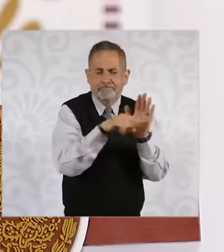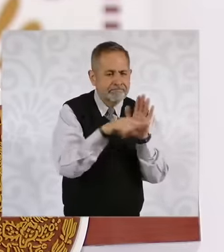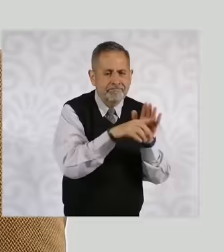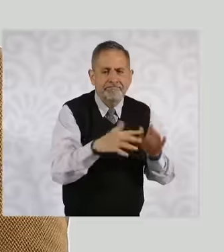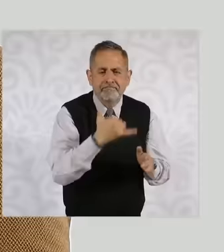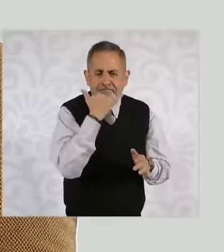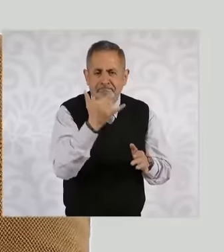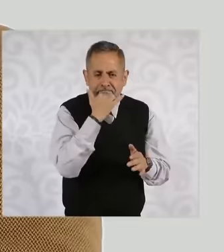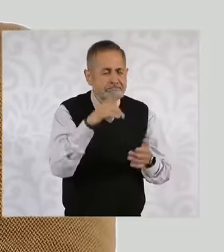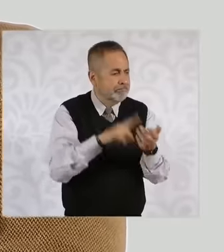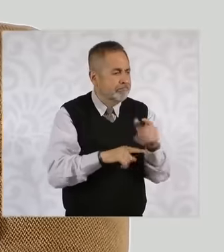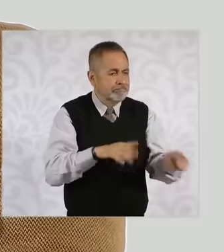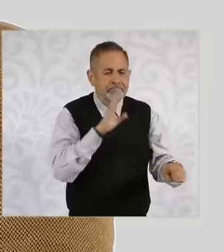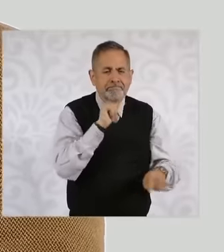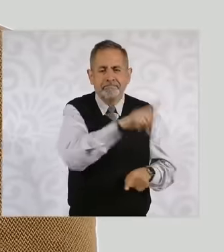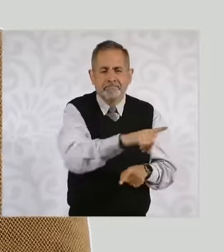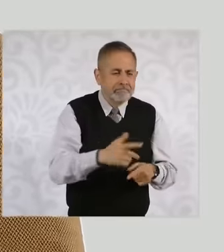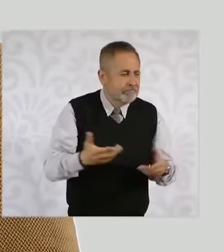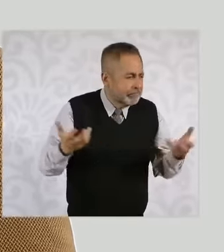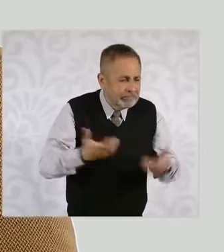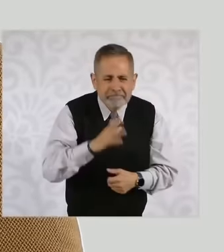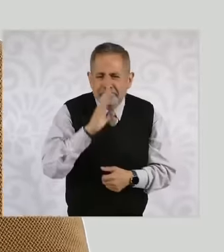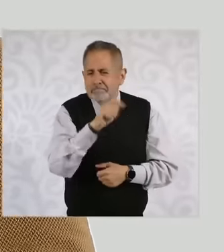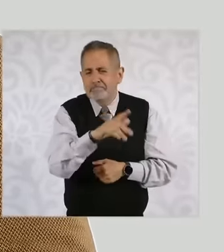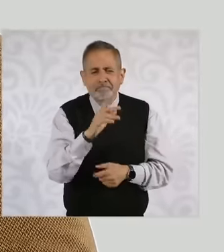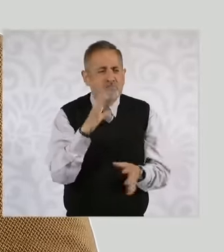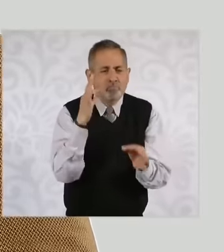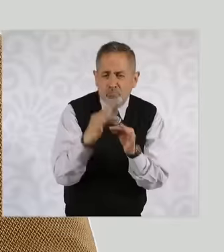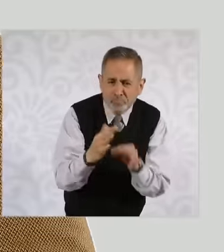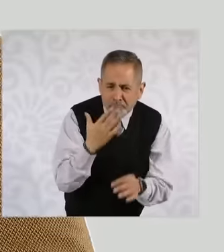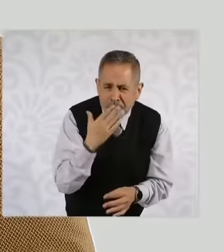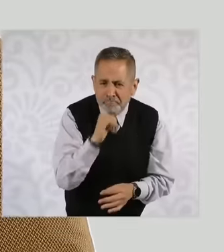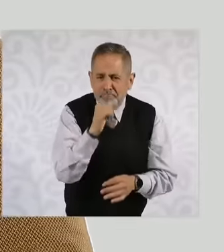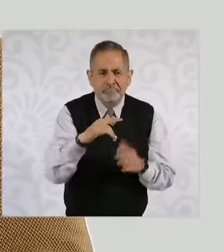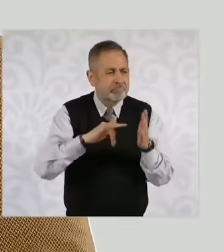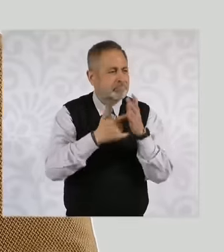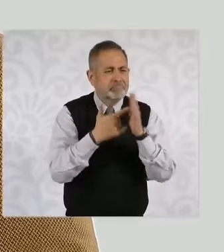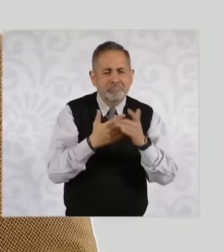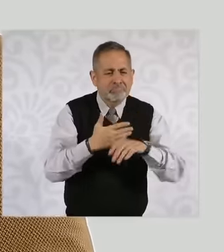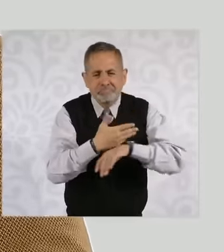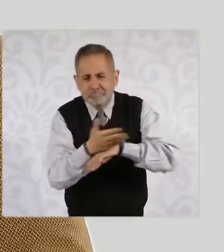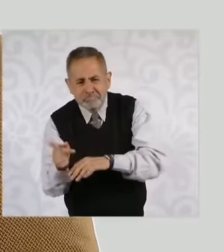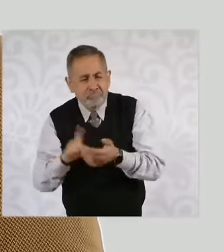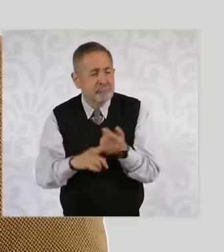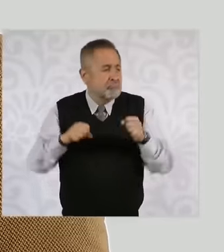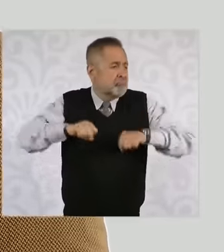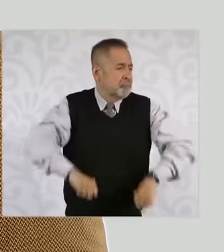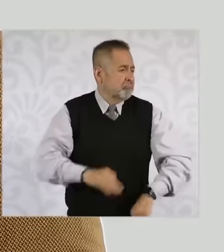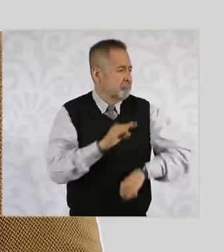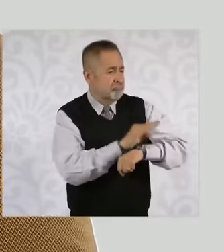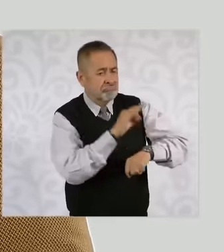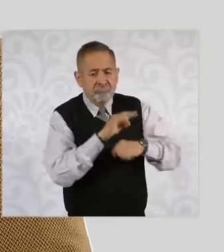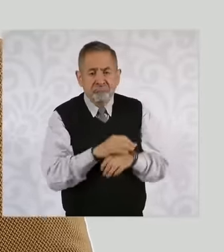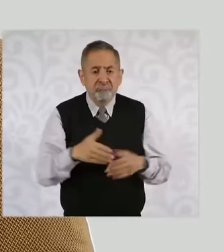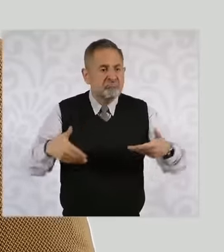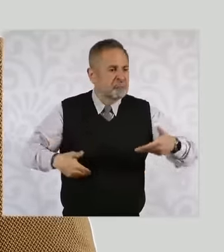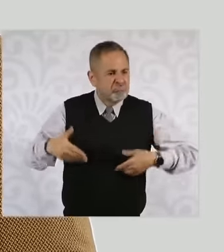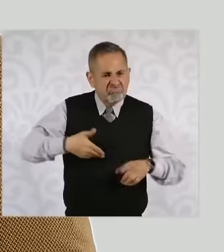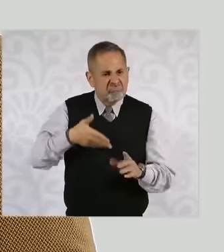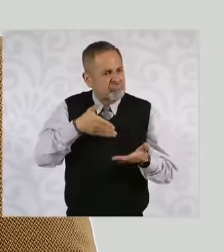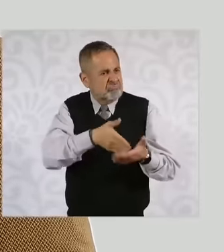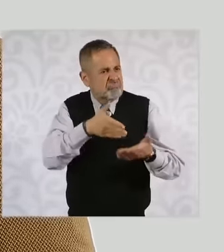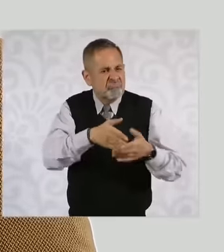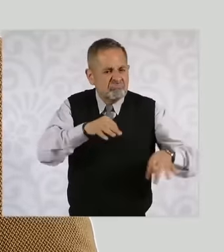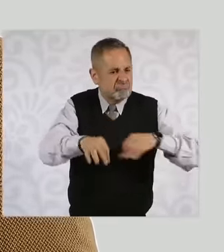poor performance, non-compliance with work schedules, nepotism, workplace harassment and not respecting